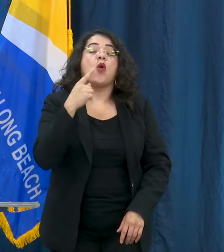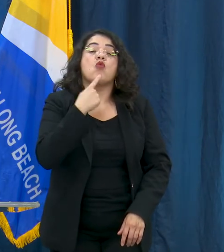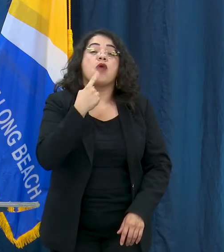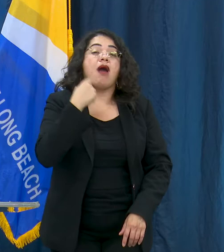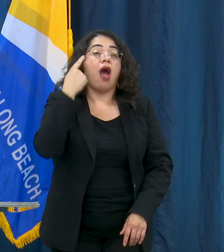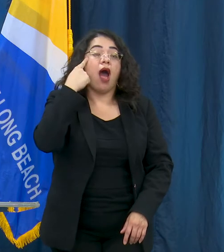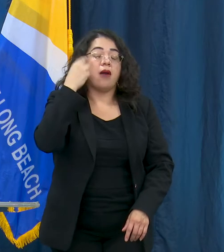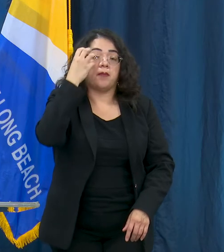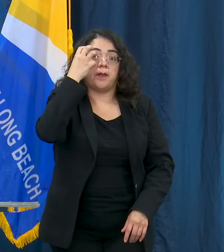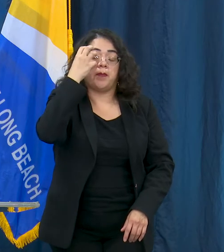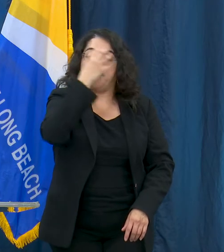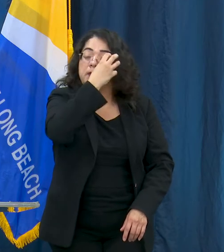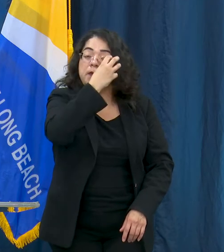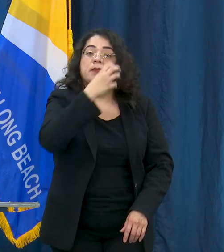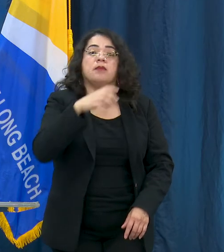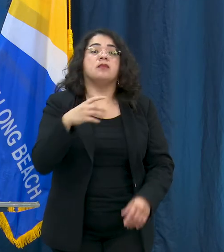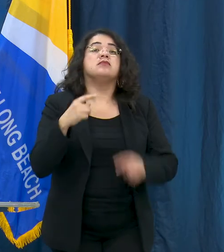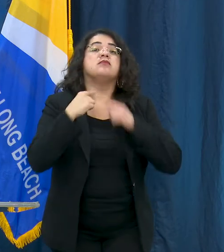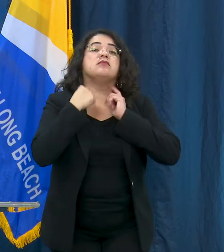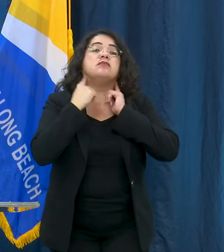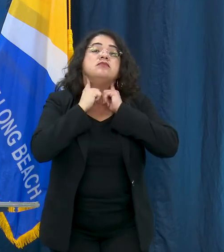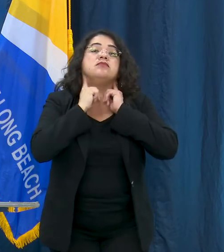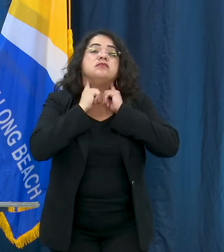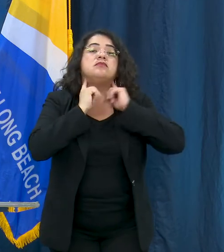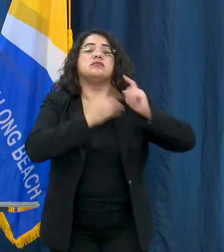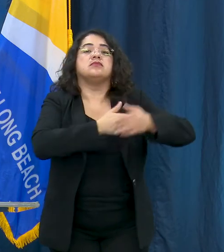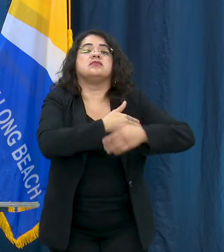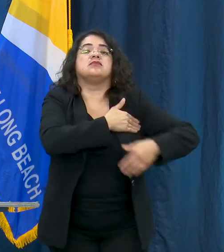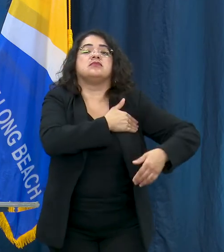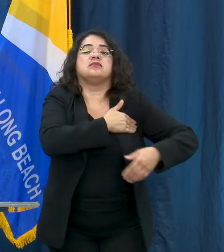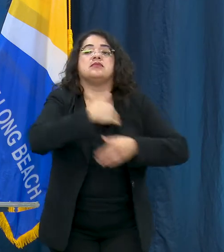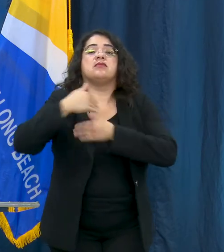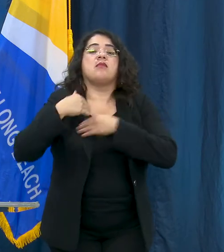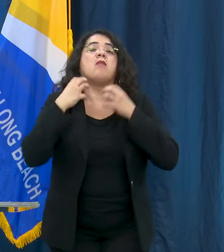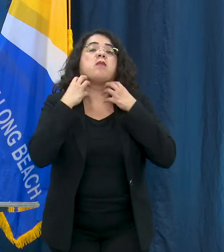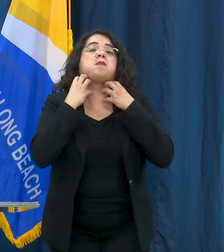enlarged lymph nodes on the neck - it will be kind of big bumps that you'll